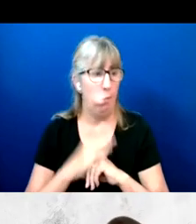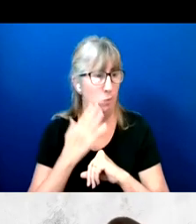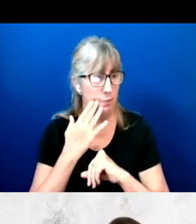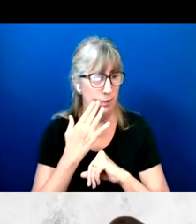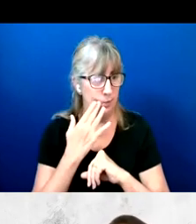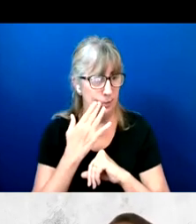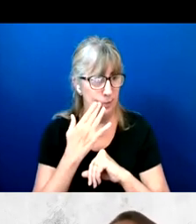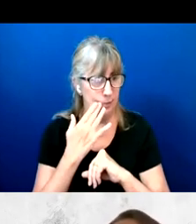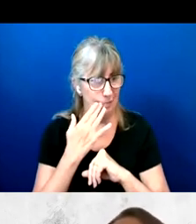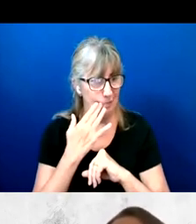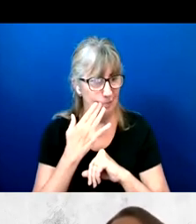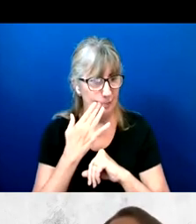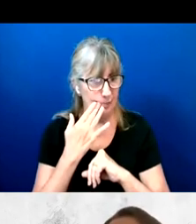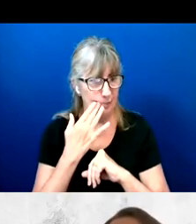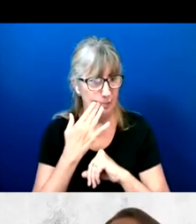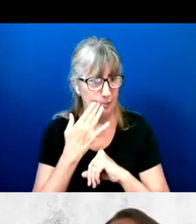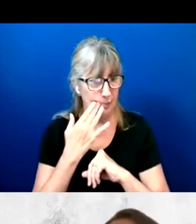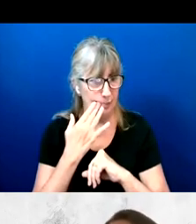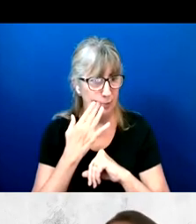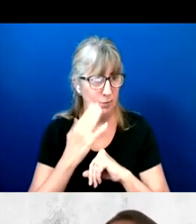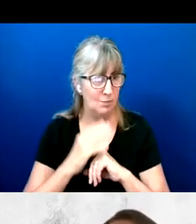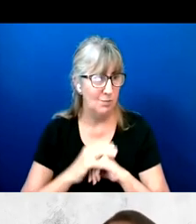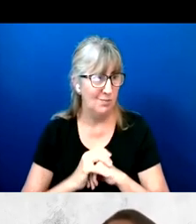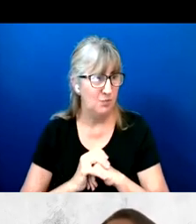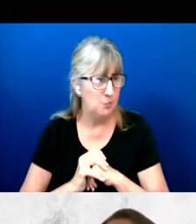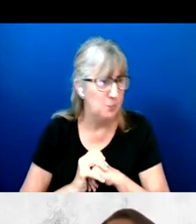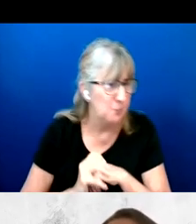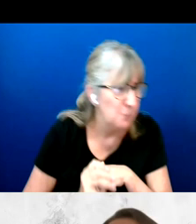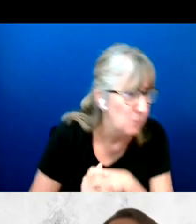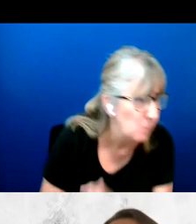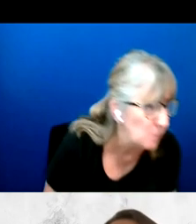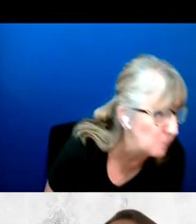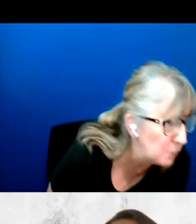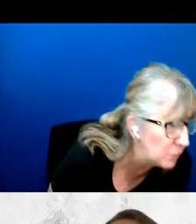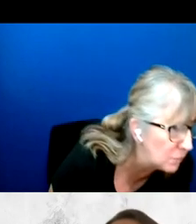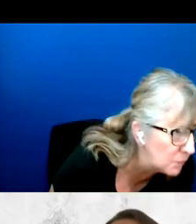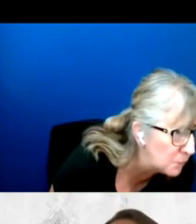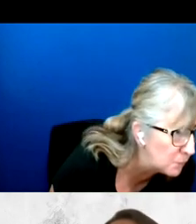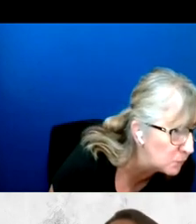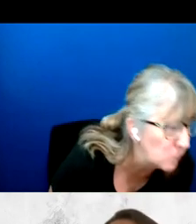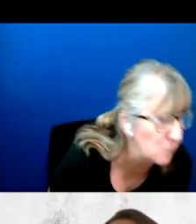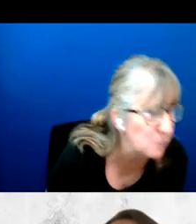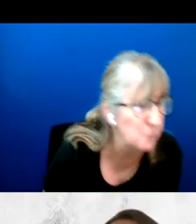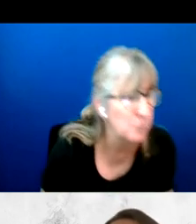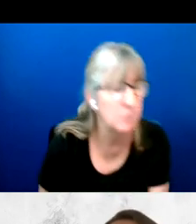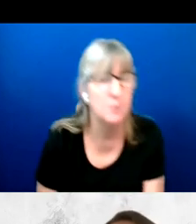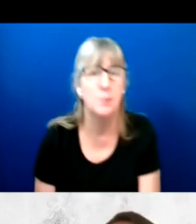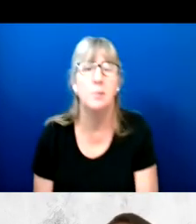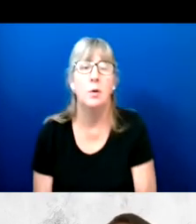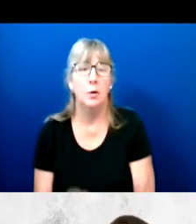So we know how they voted. But what issues mattered to voters with disabilities?